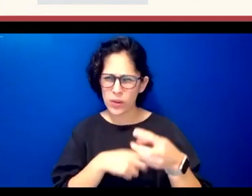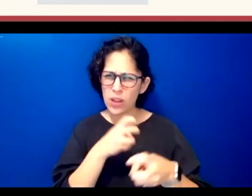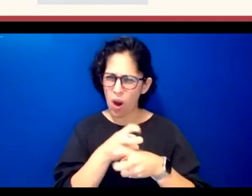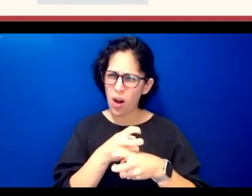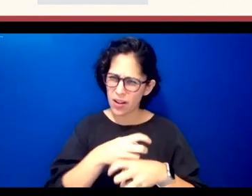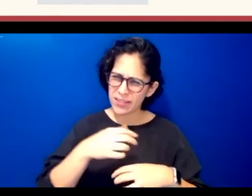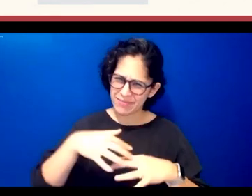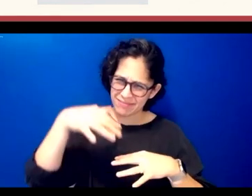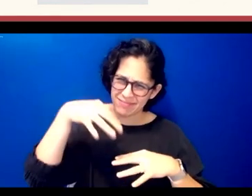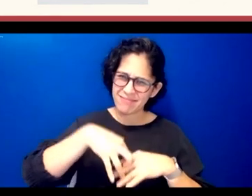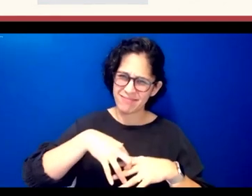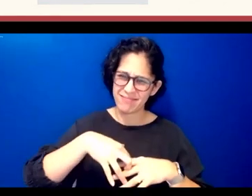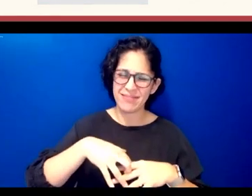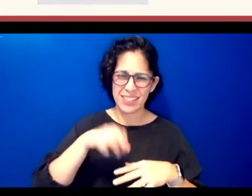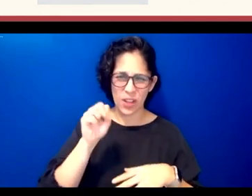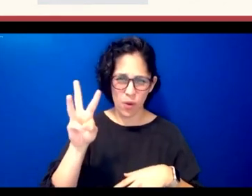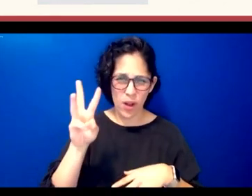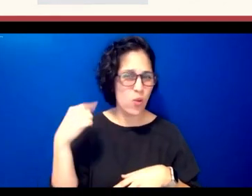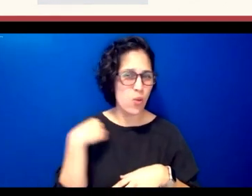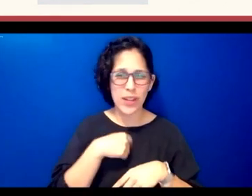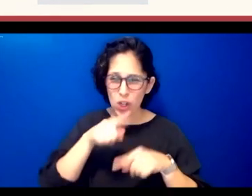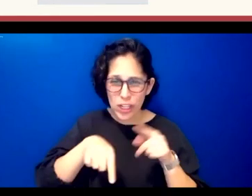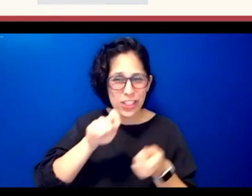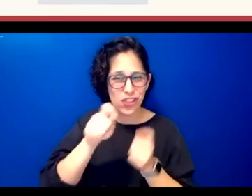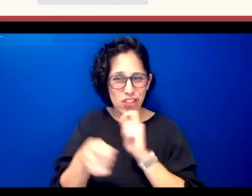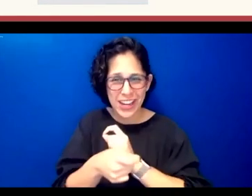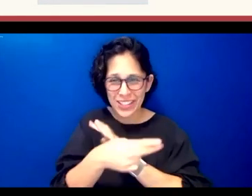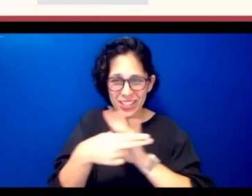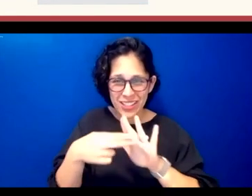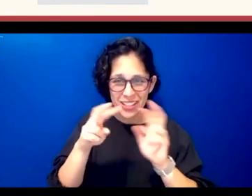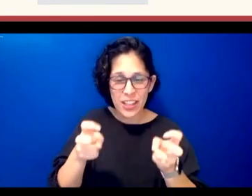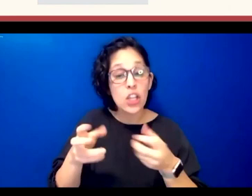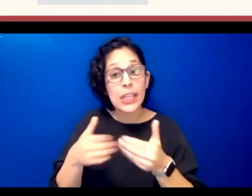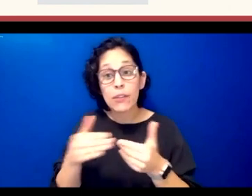they were something that we could not change so even though we got the custom product that